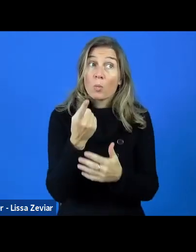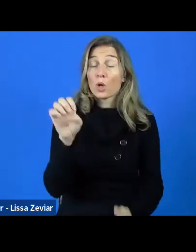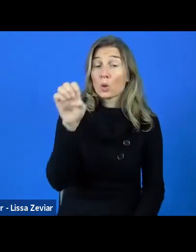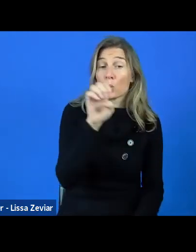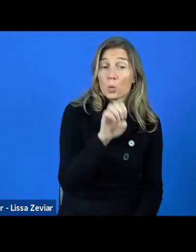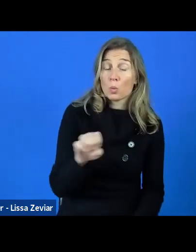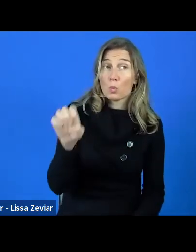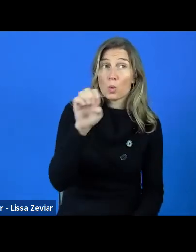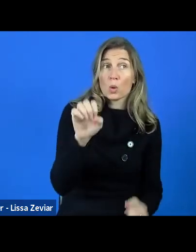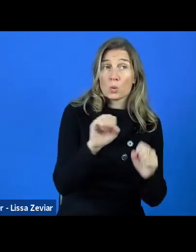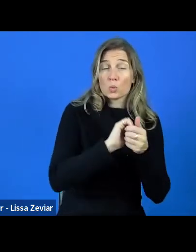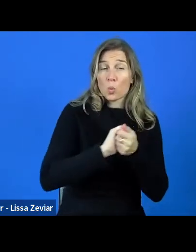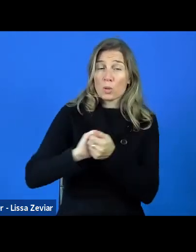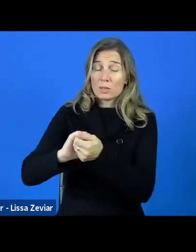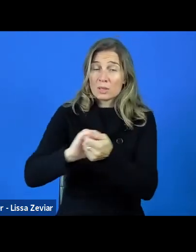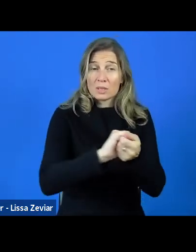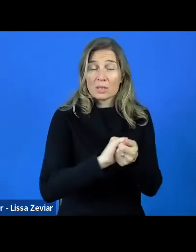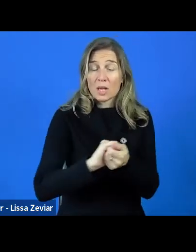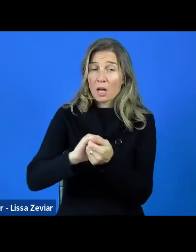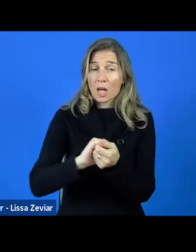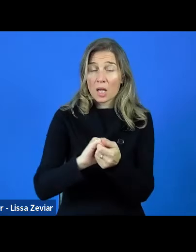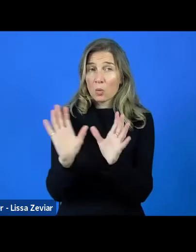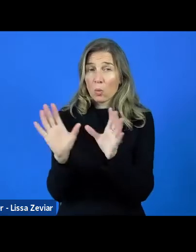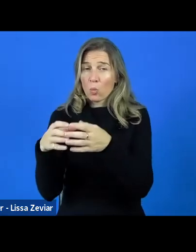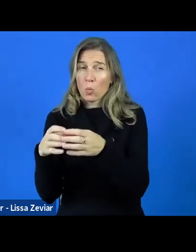It is dedicated only to young people from 18 to 30.